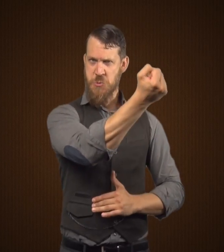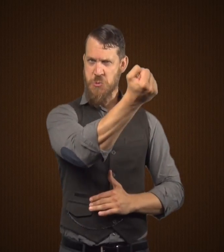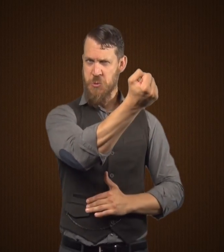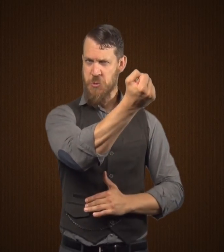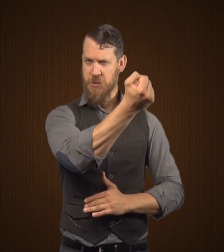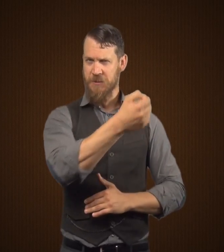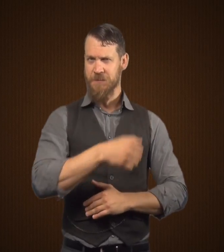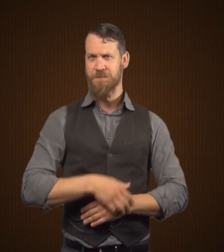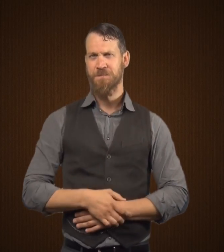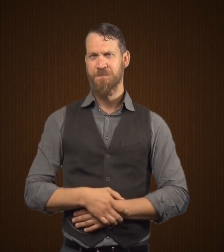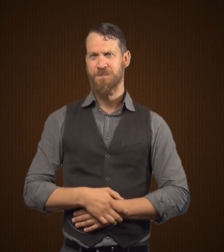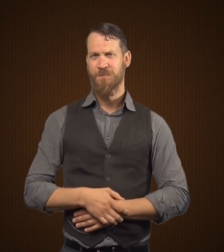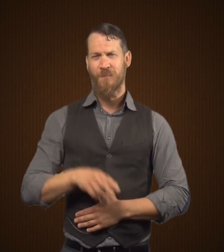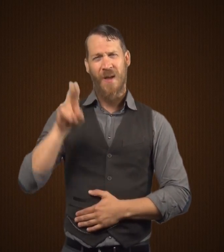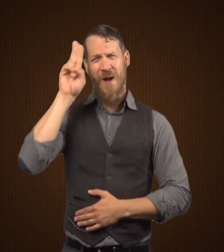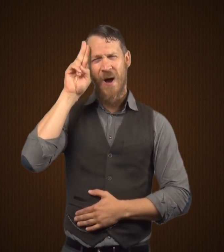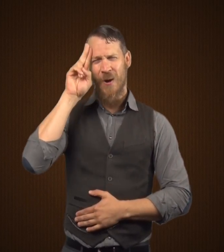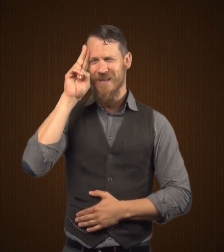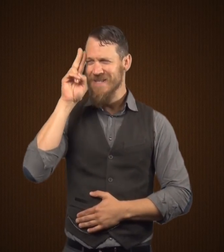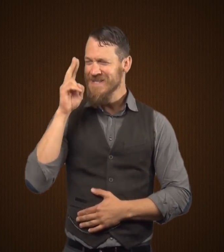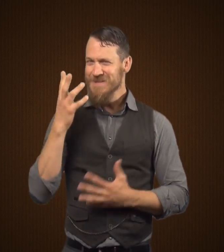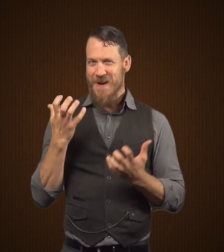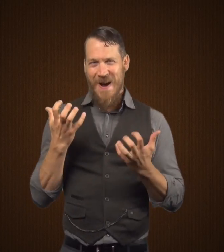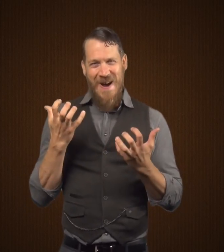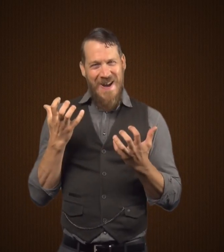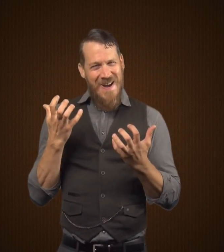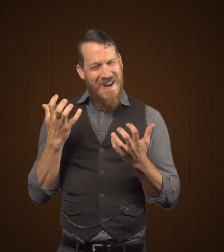but he agreed to follow the instructions and file it away.